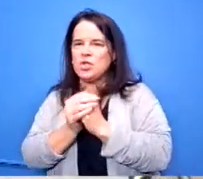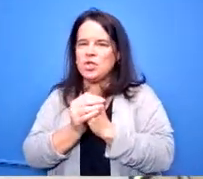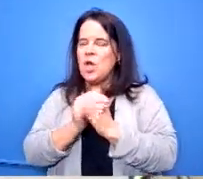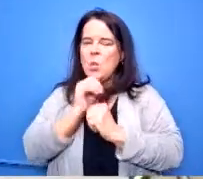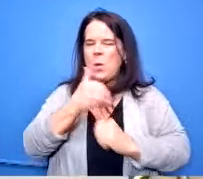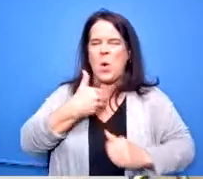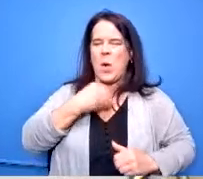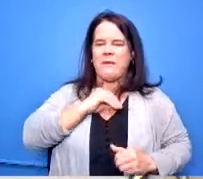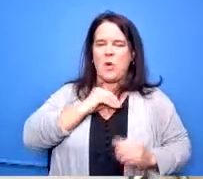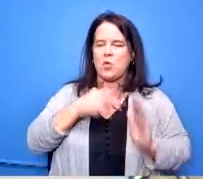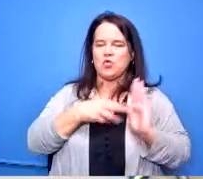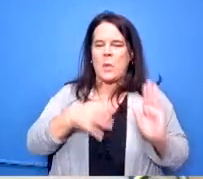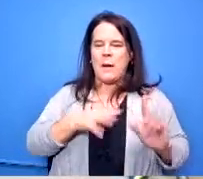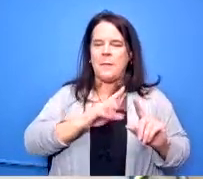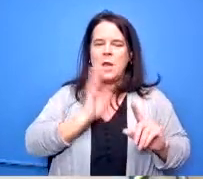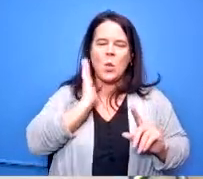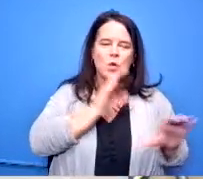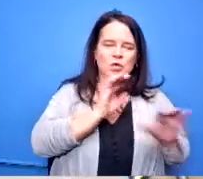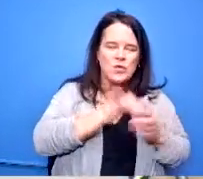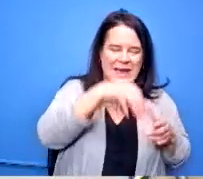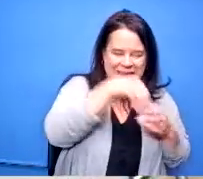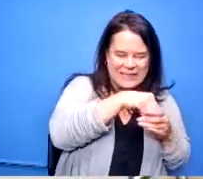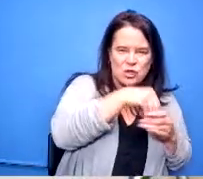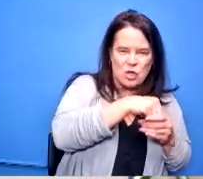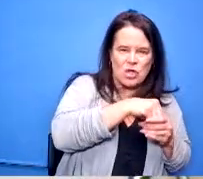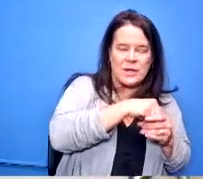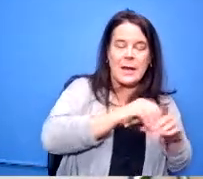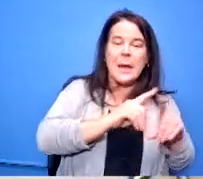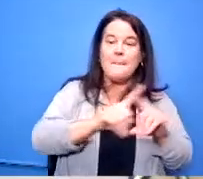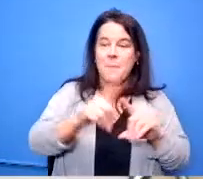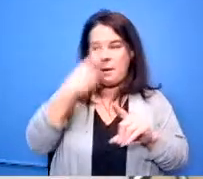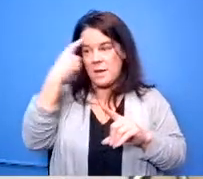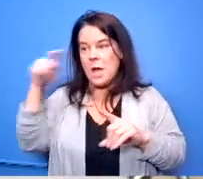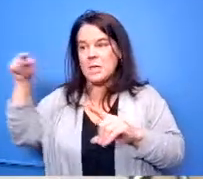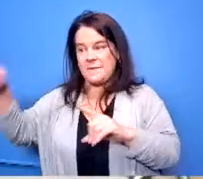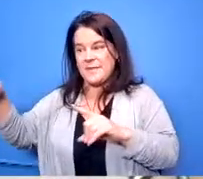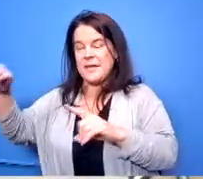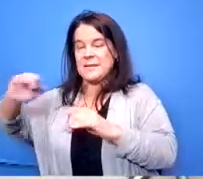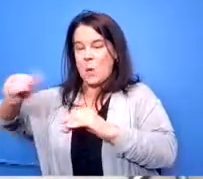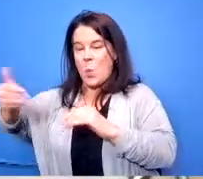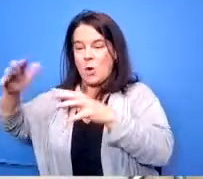because of the price tag on this one the board and i felt that we needed to have the the other board